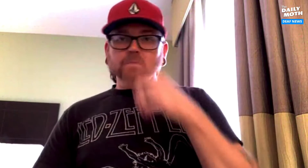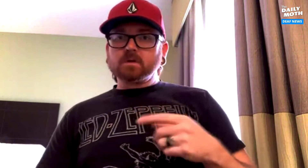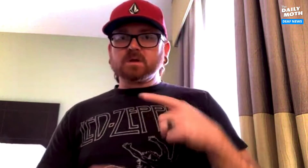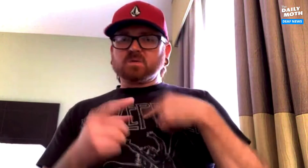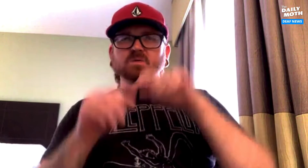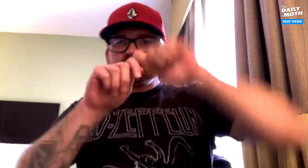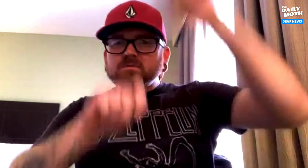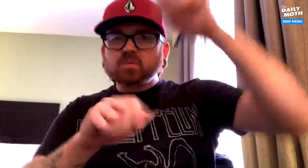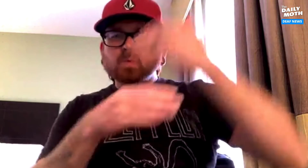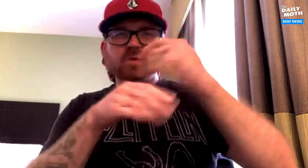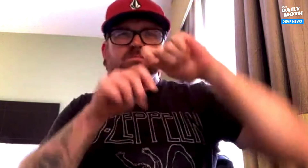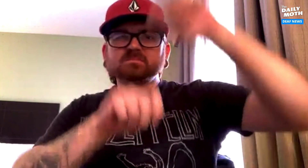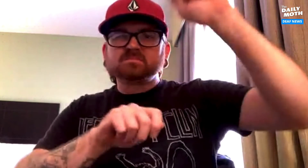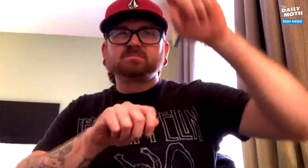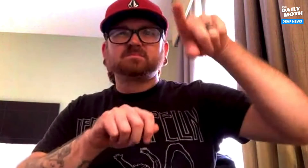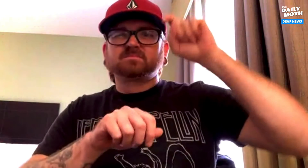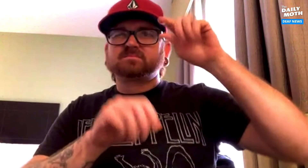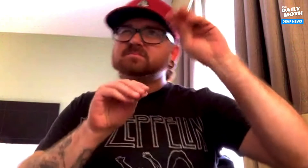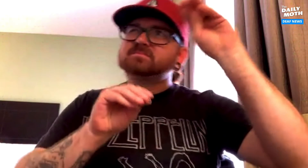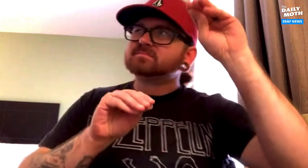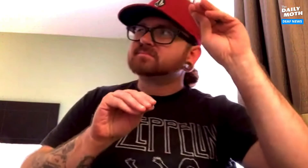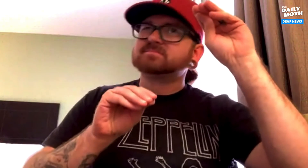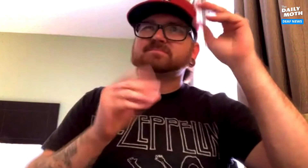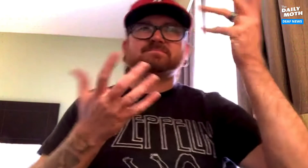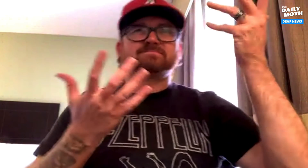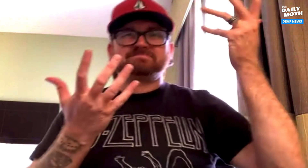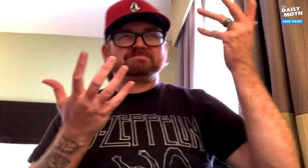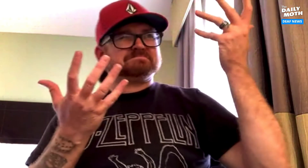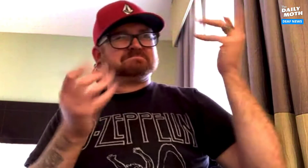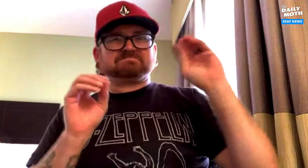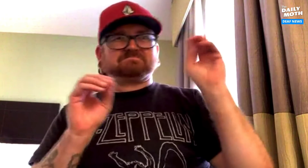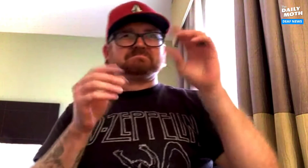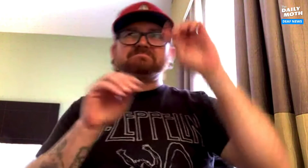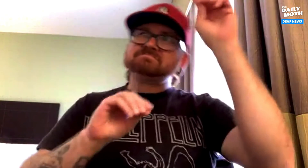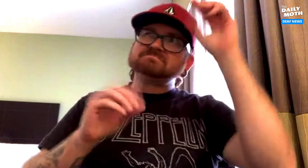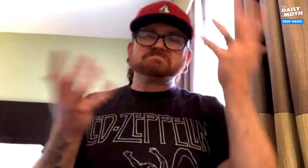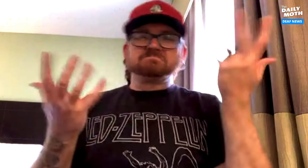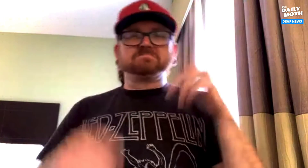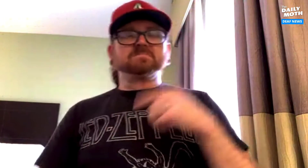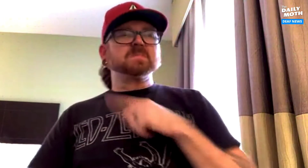I looked through the window and did not see anything.